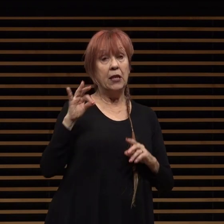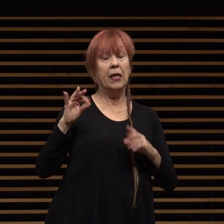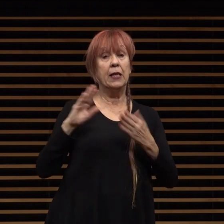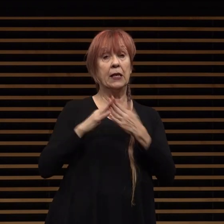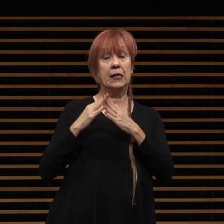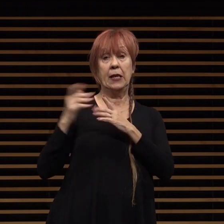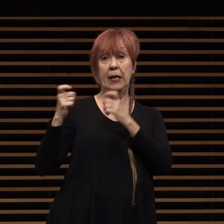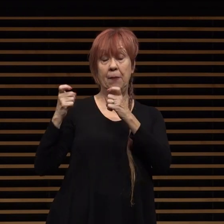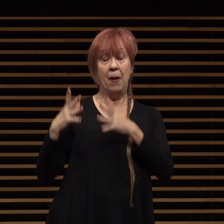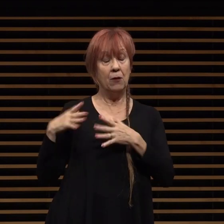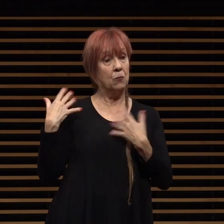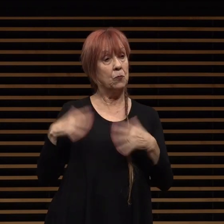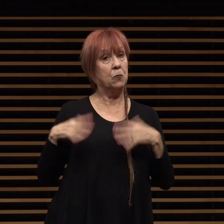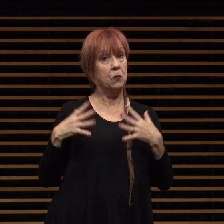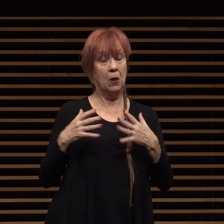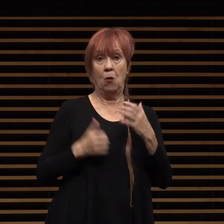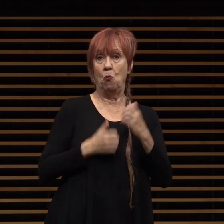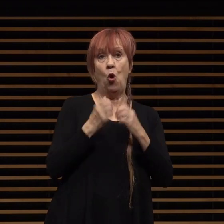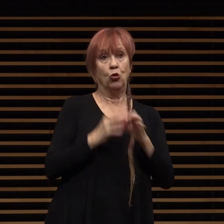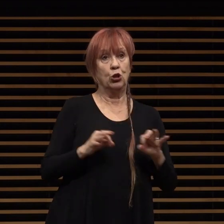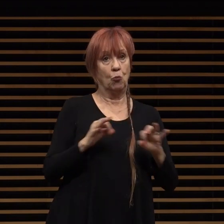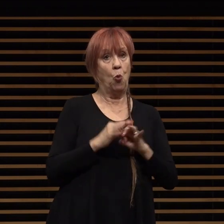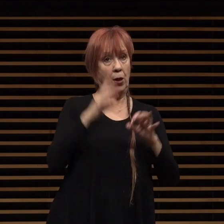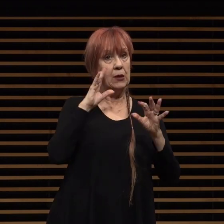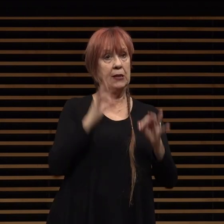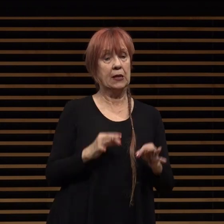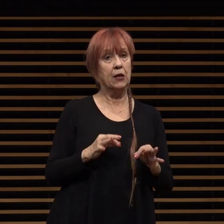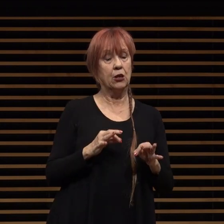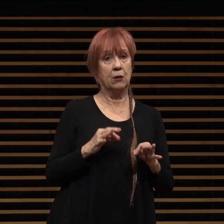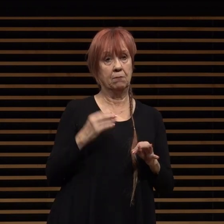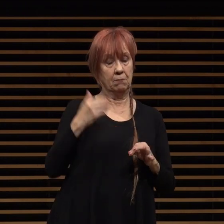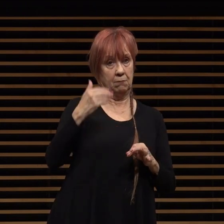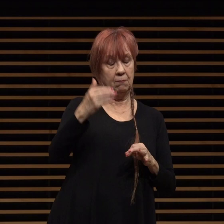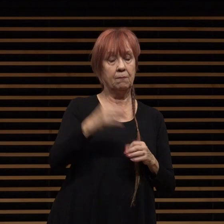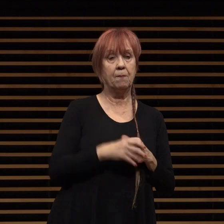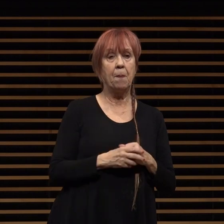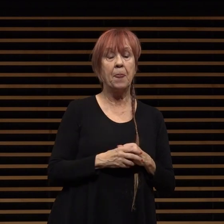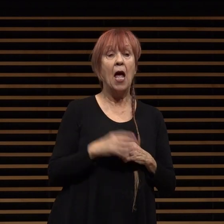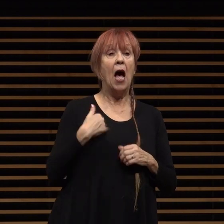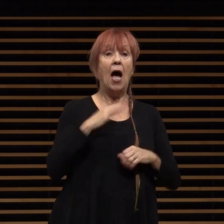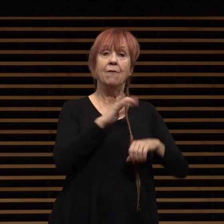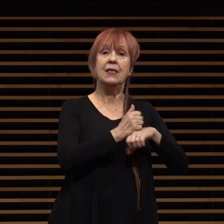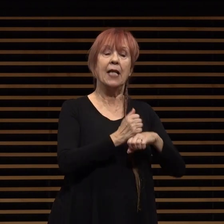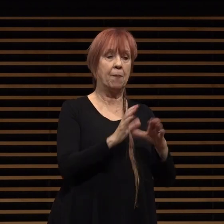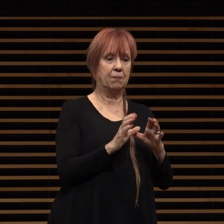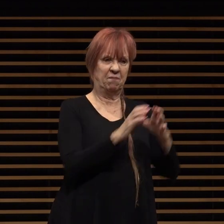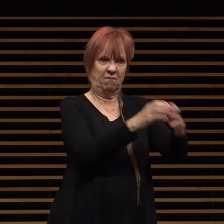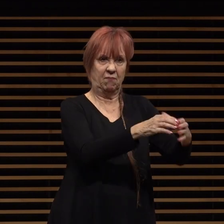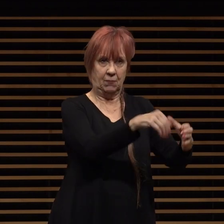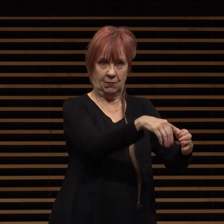will make in the coming months and i've appointed an ad hoc committee